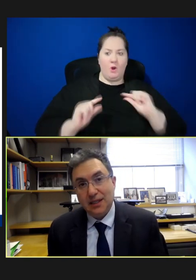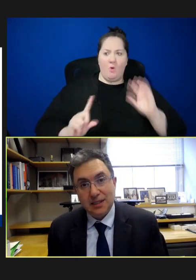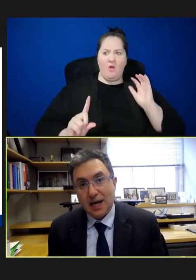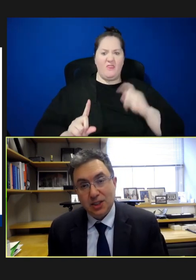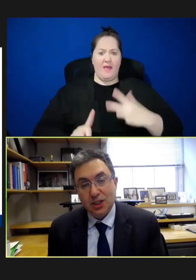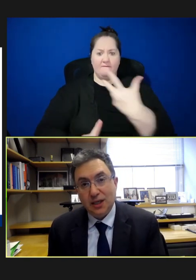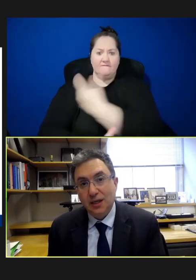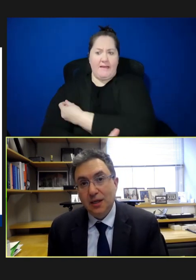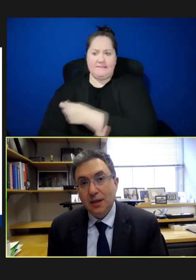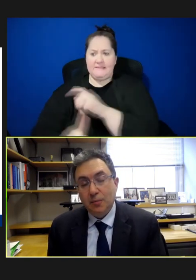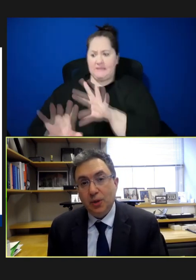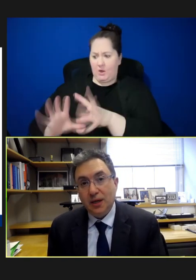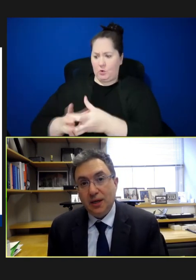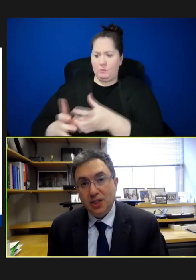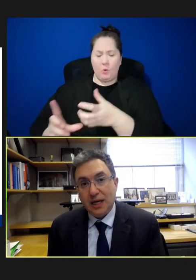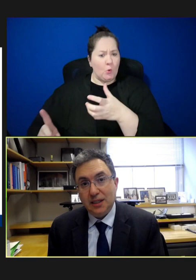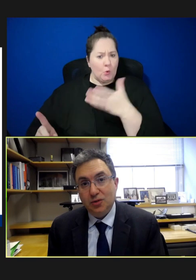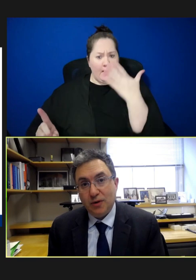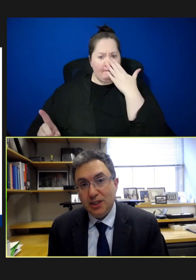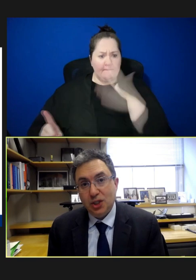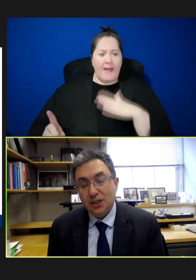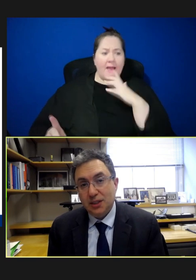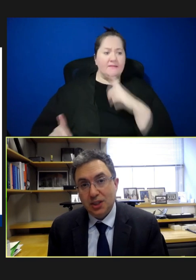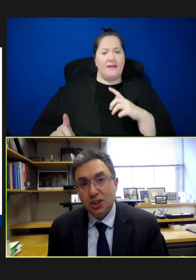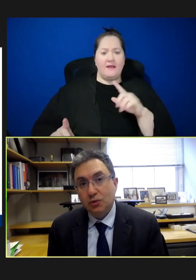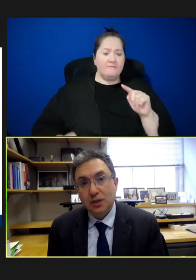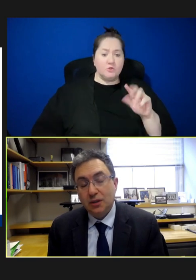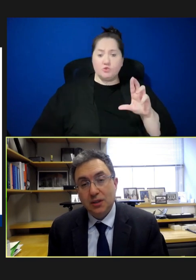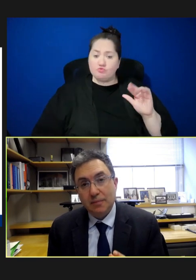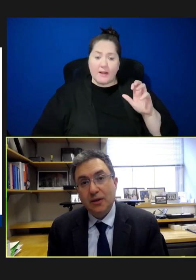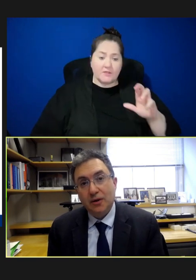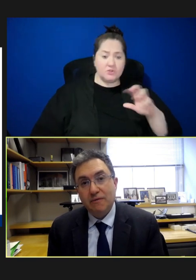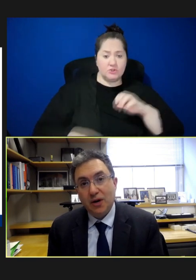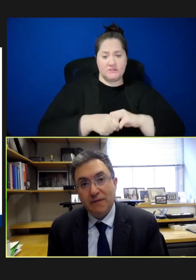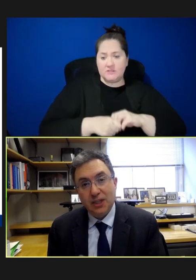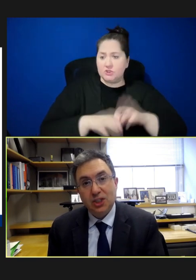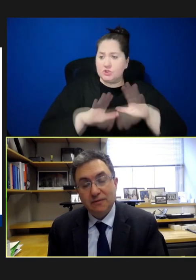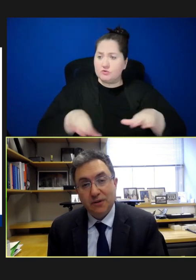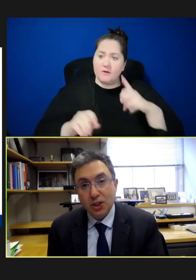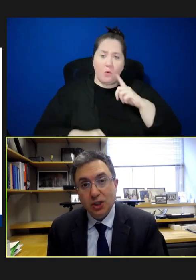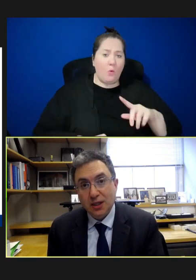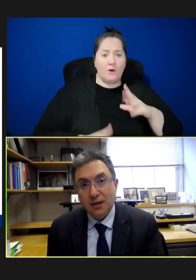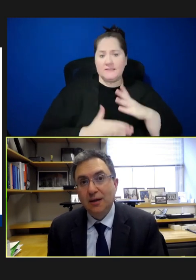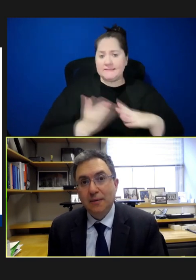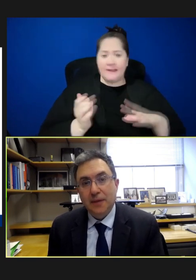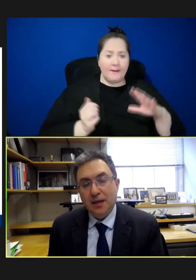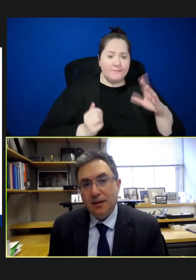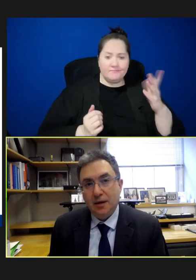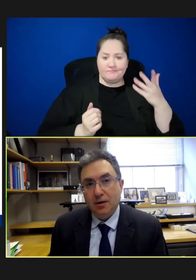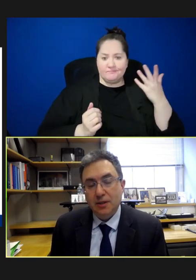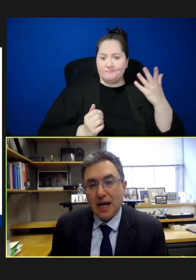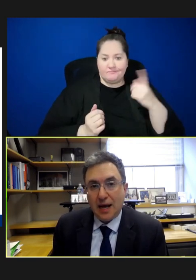is actually put injecting tracers into children or some other farfetched falsehood that there's,